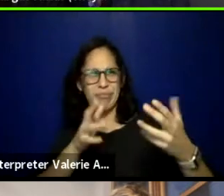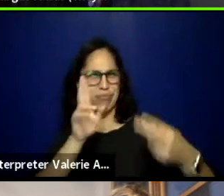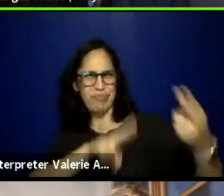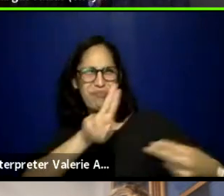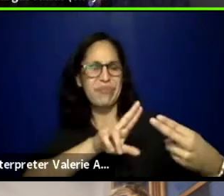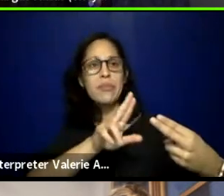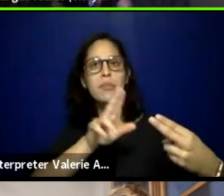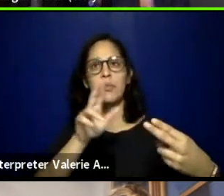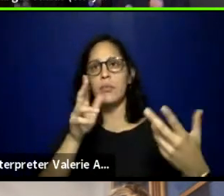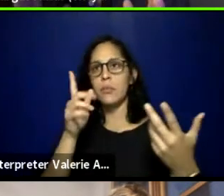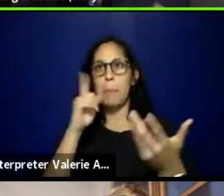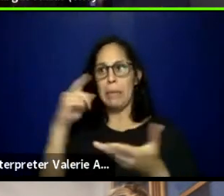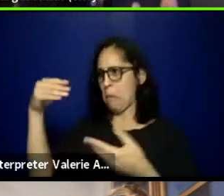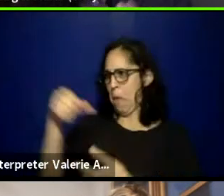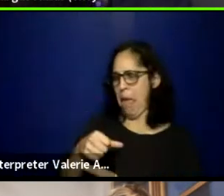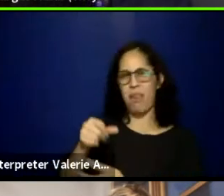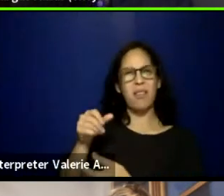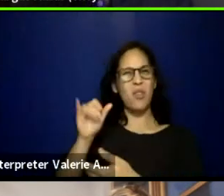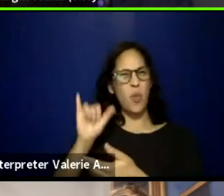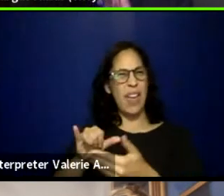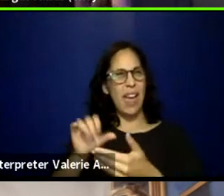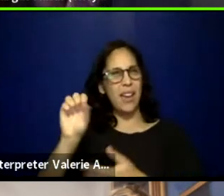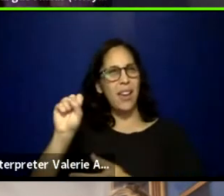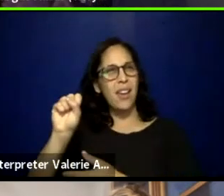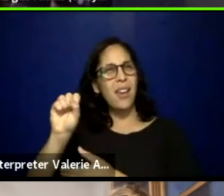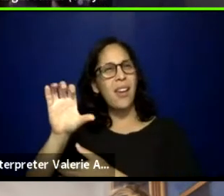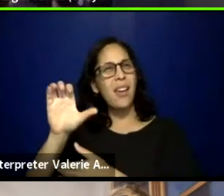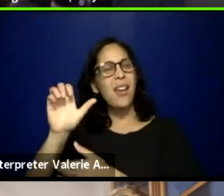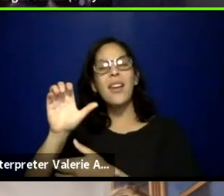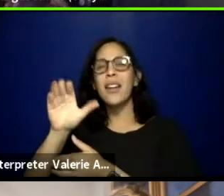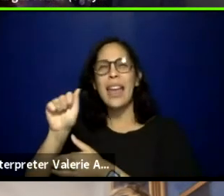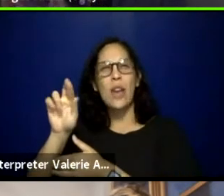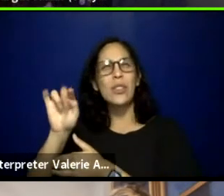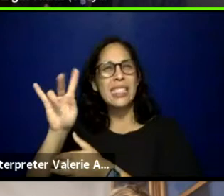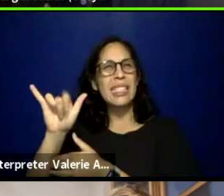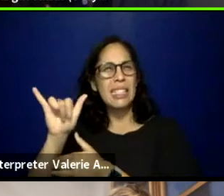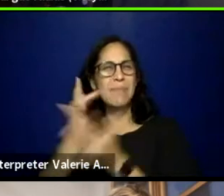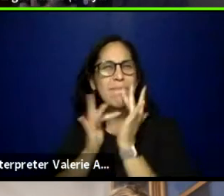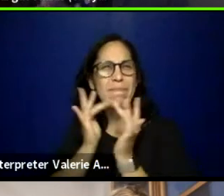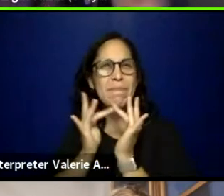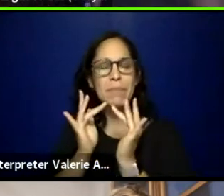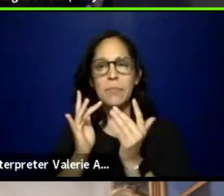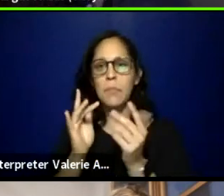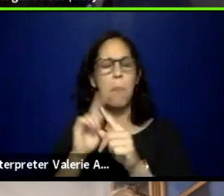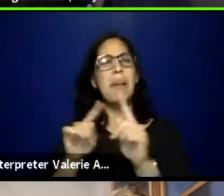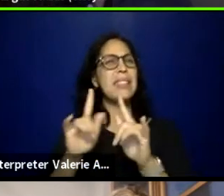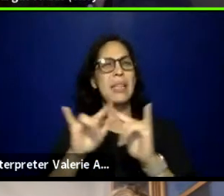But it's how do we work together to get a whole damn loaf of bread or an entire bakery?